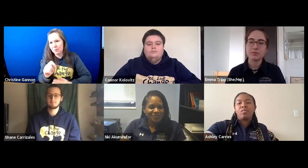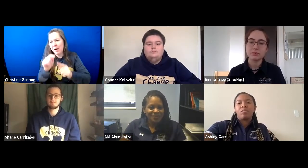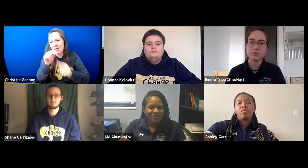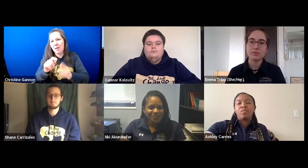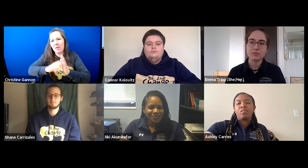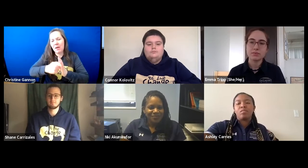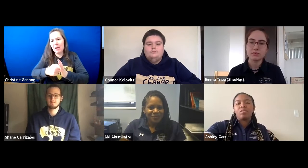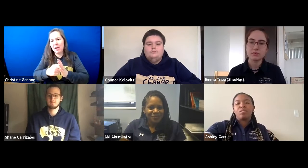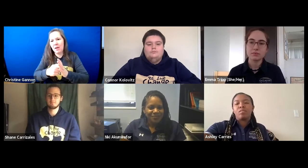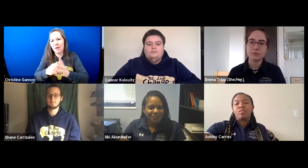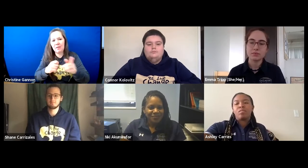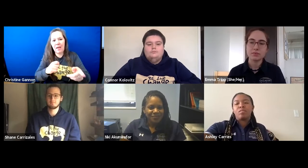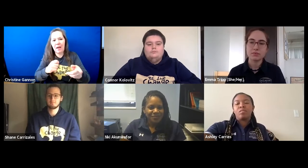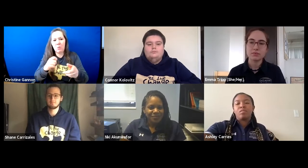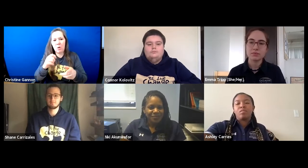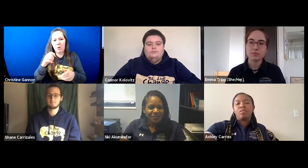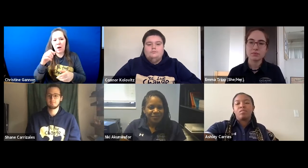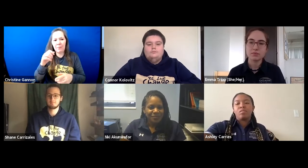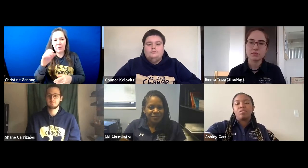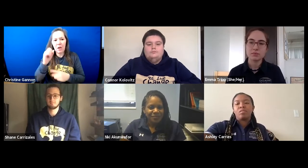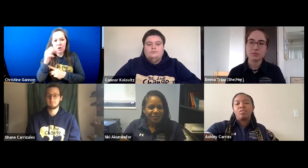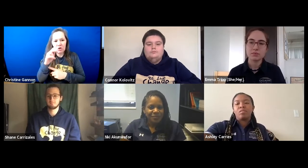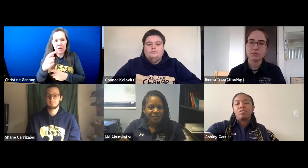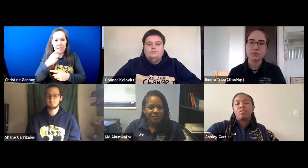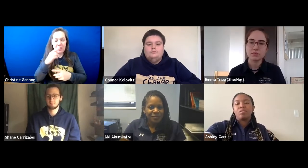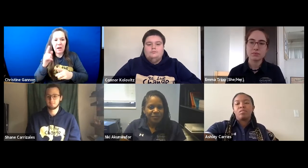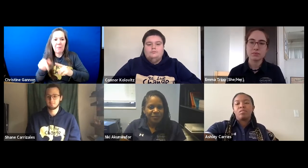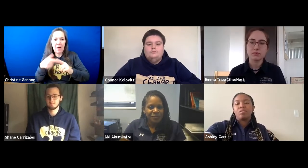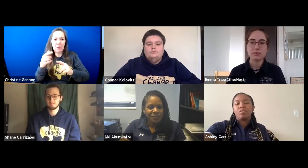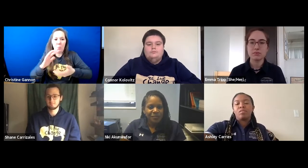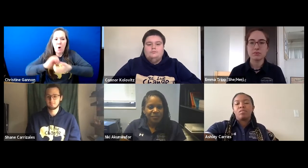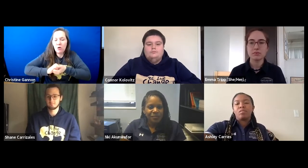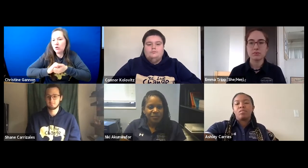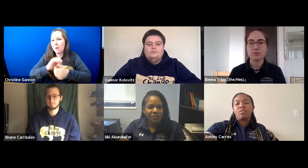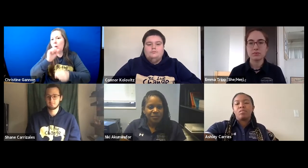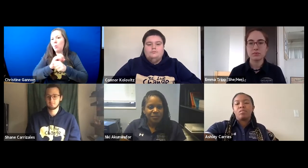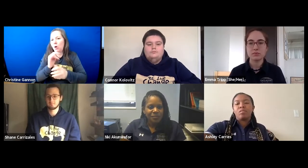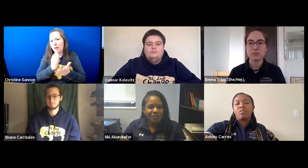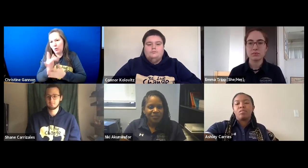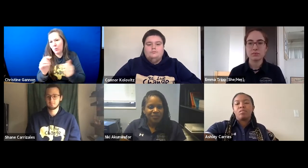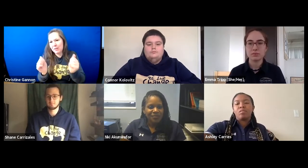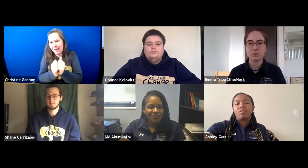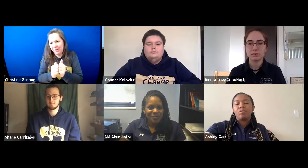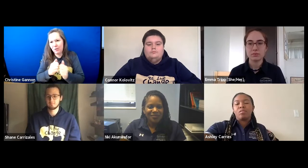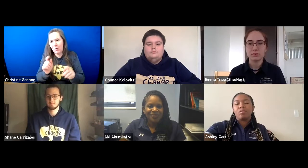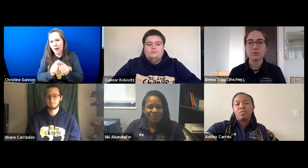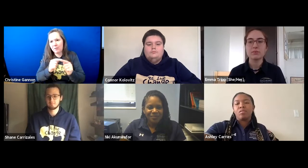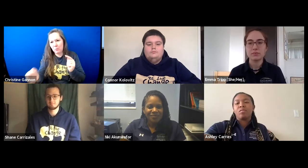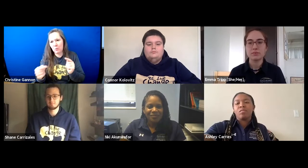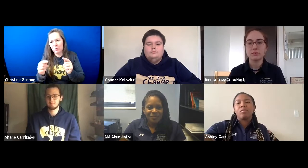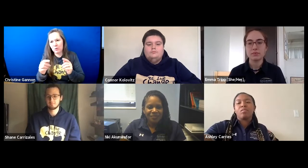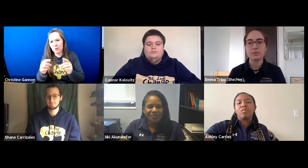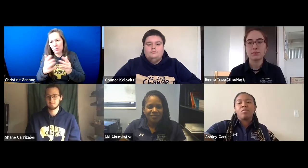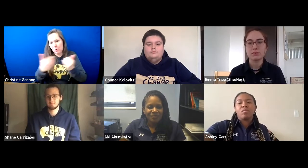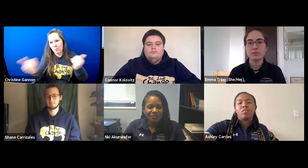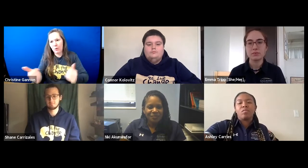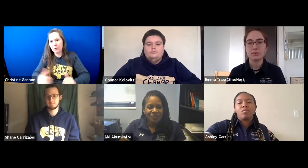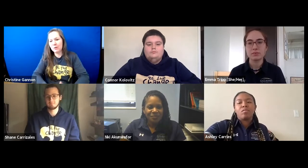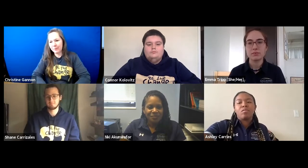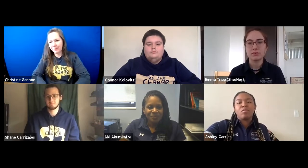The key is, as Shane said, about partnership and working through it together as opposed to separately.